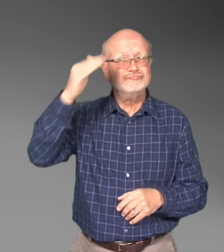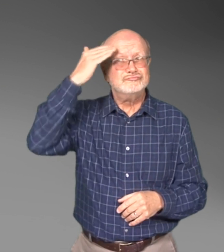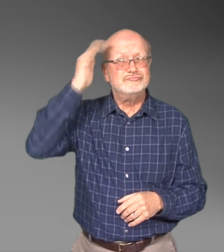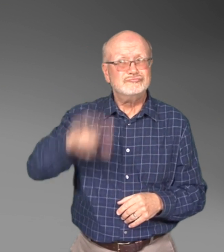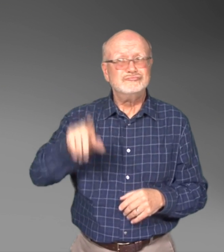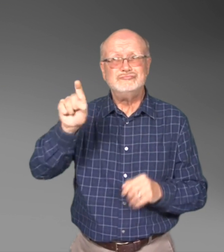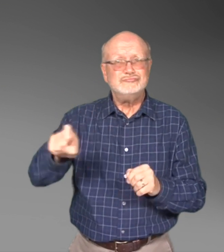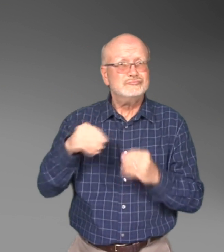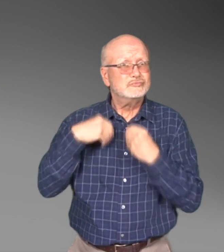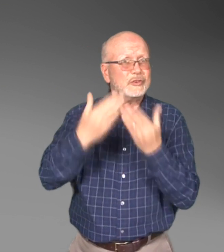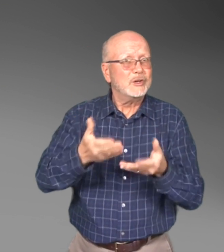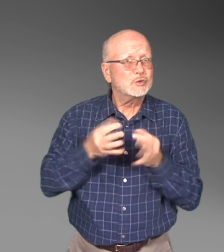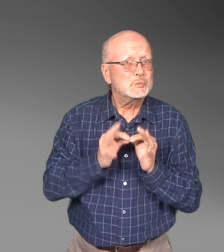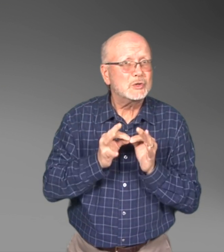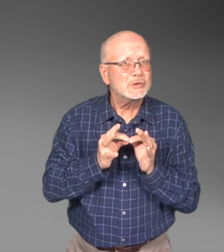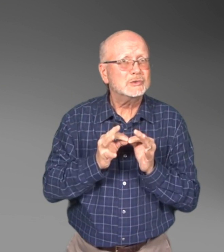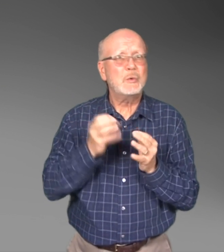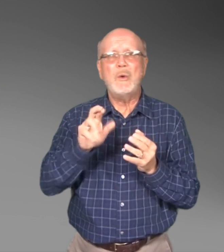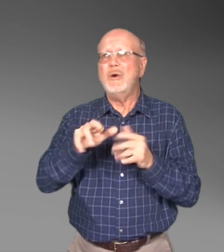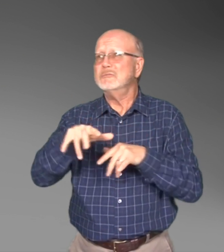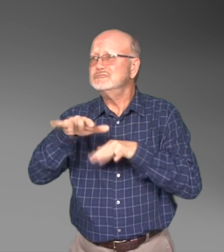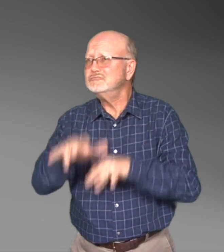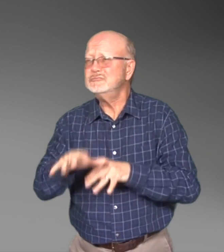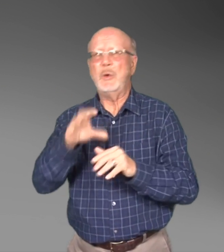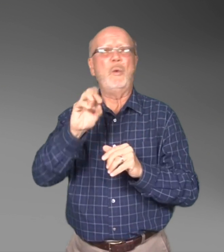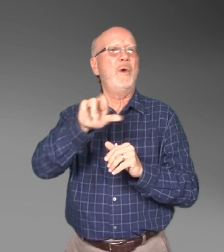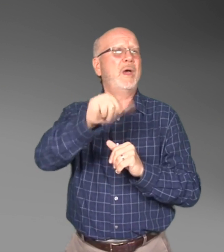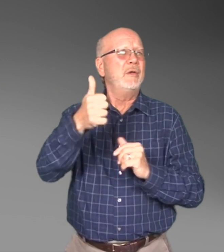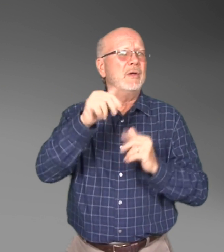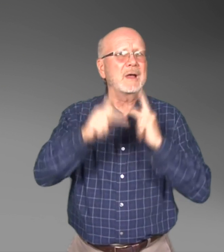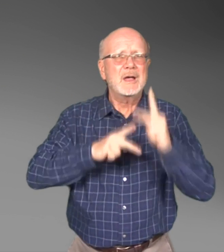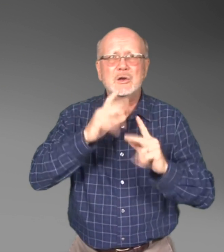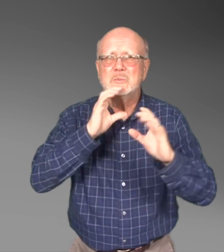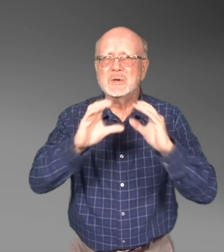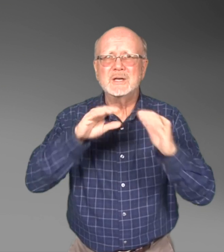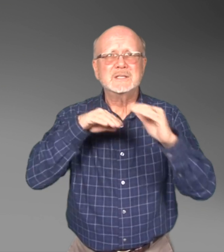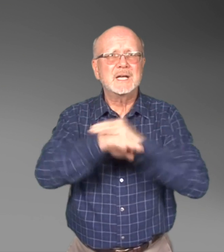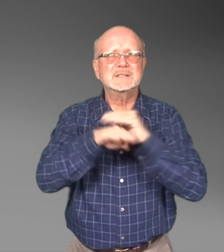meetings, court hearings.